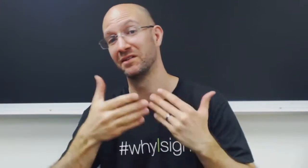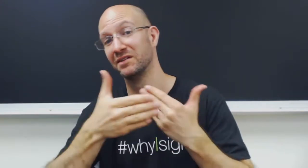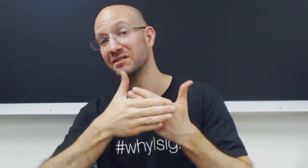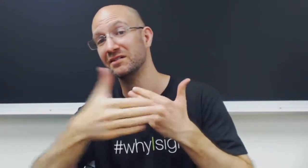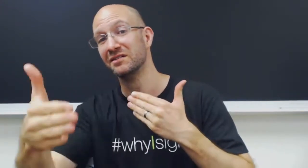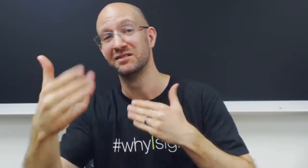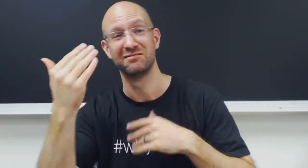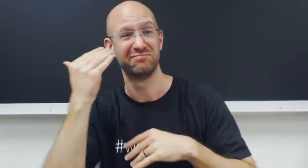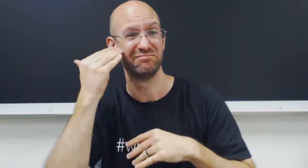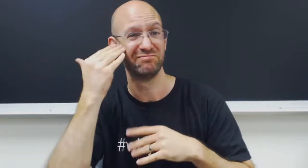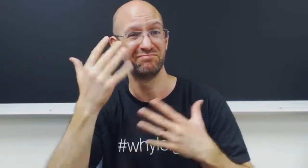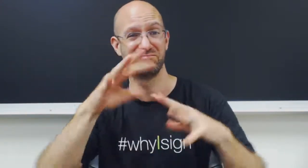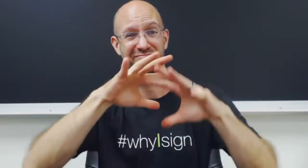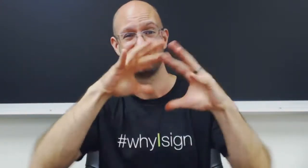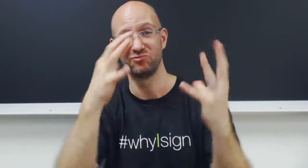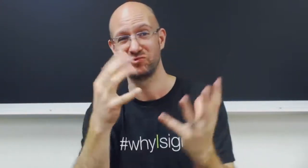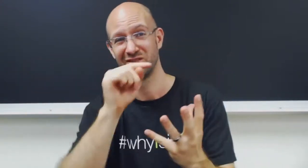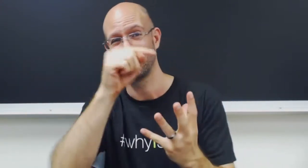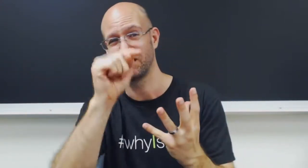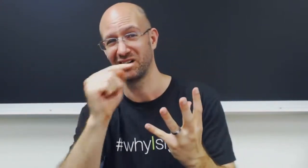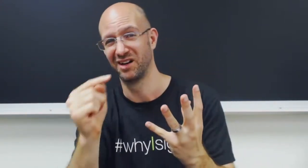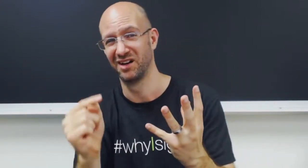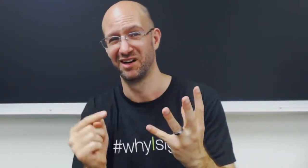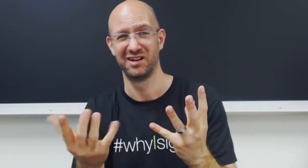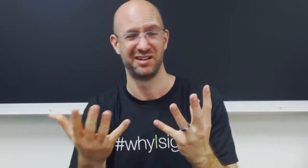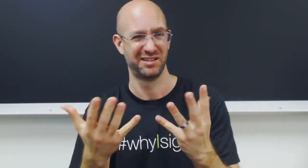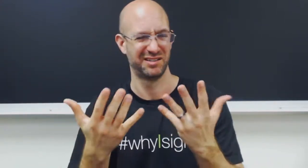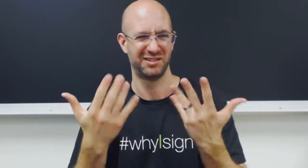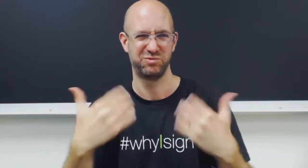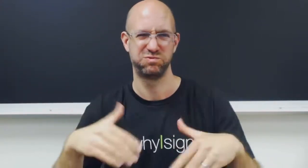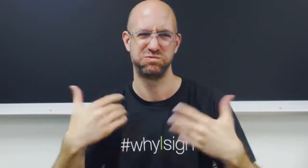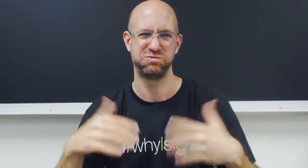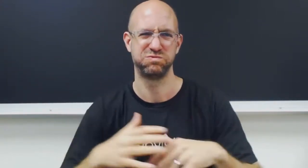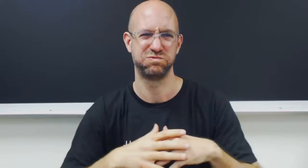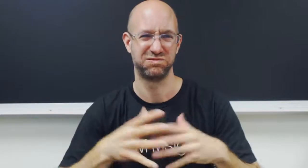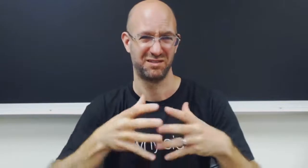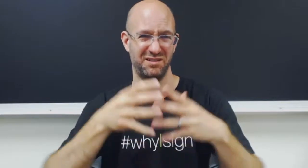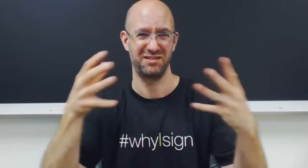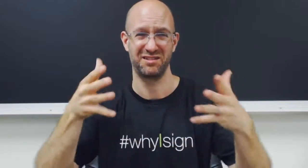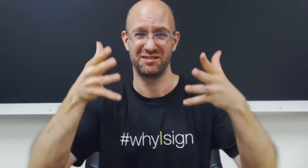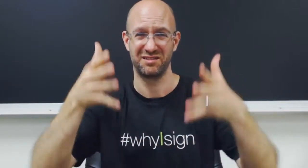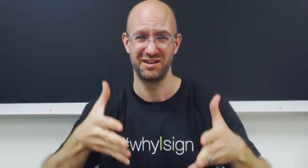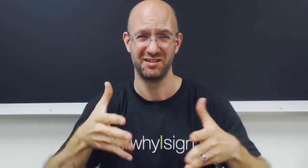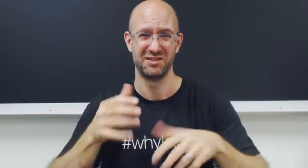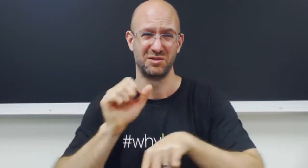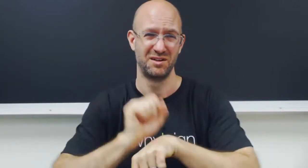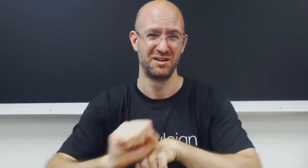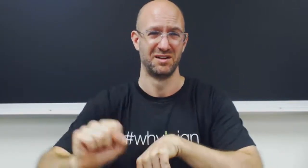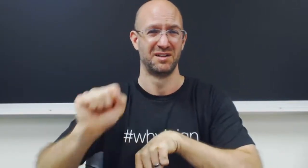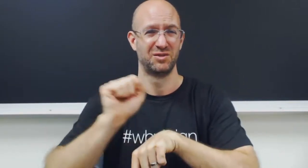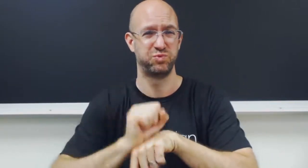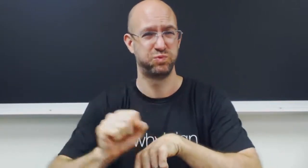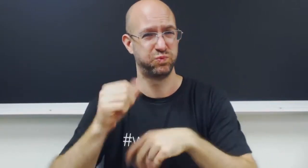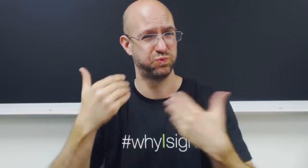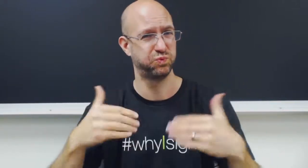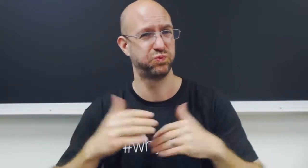Ahead of us, you know, other places around the world, there is still a lot of work left for us to do.